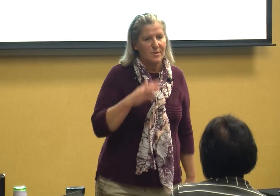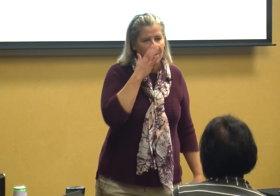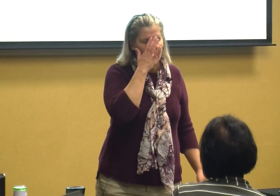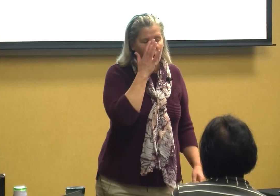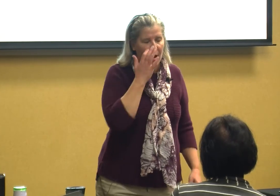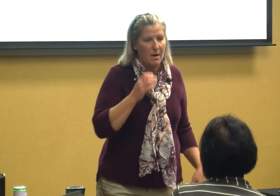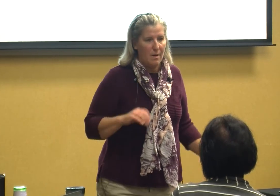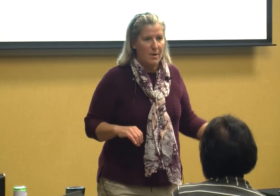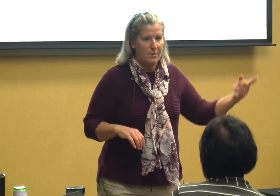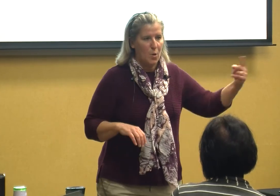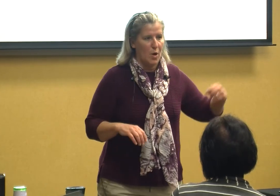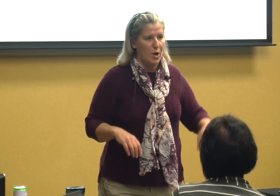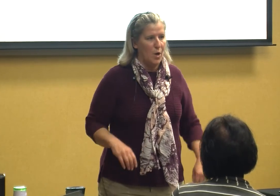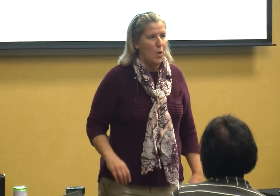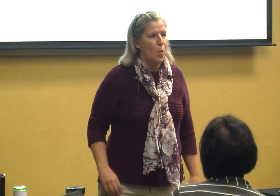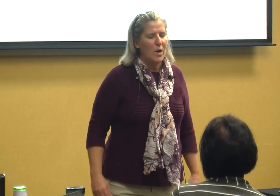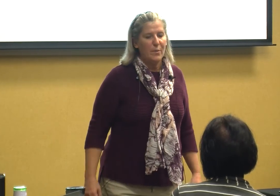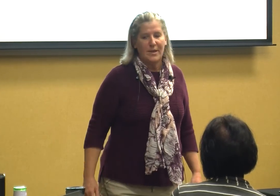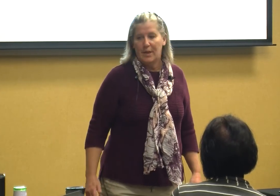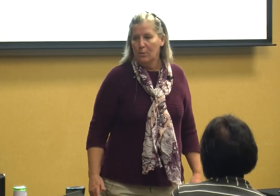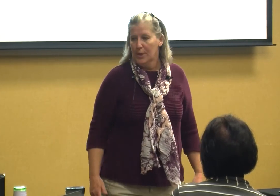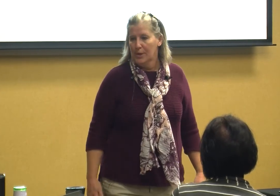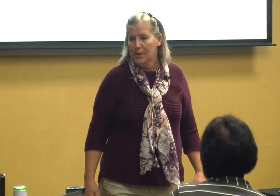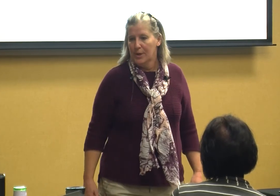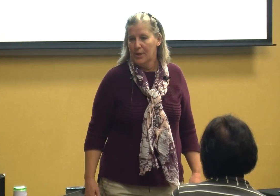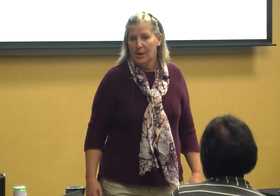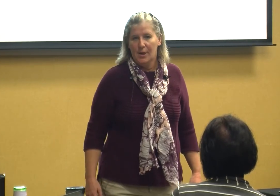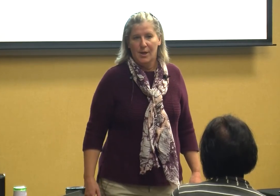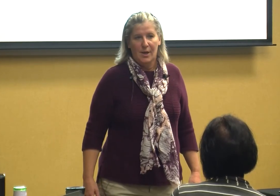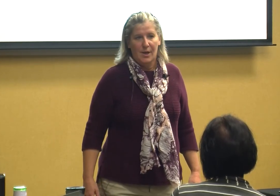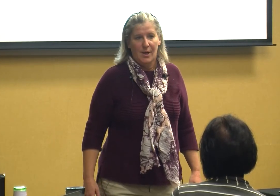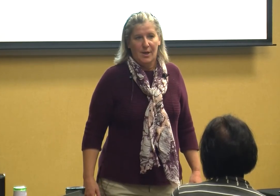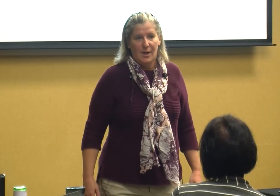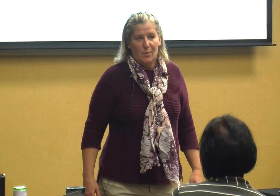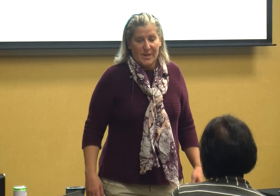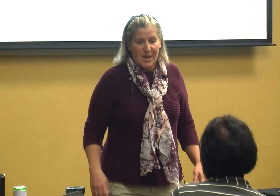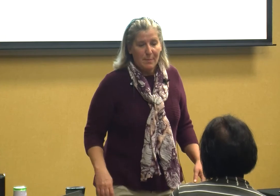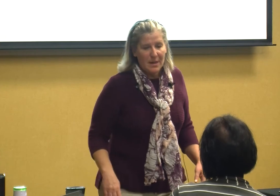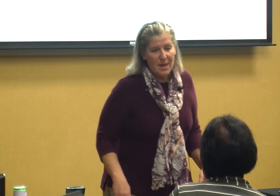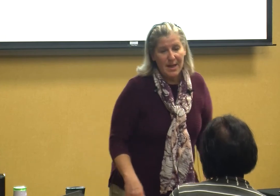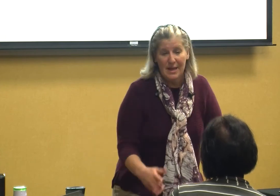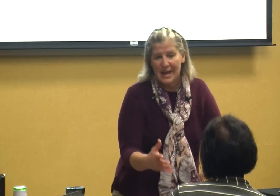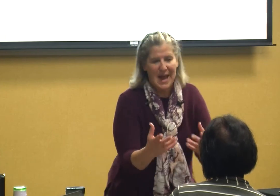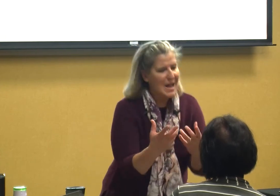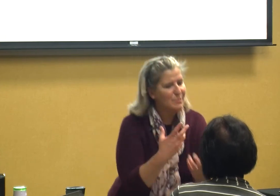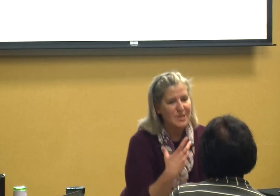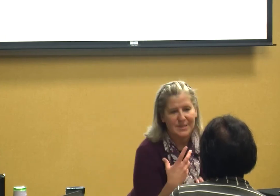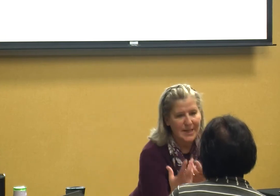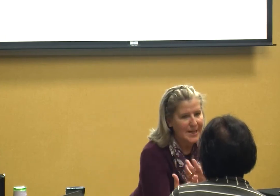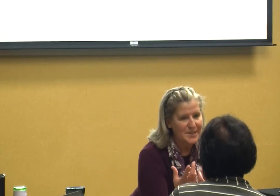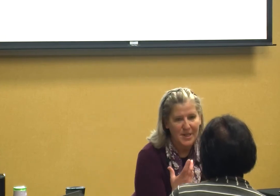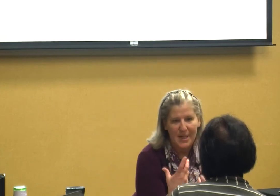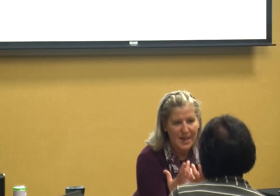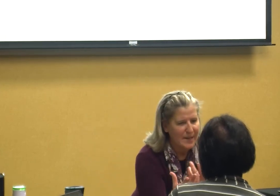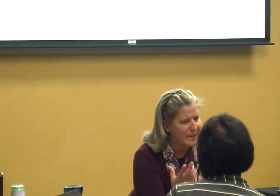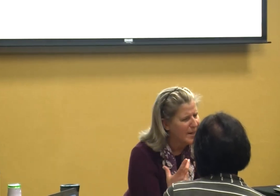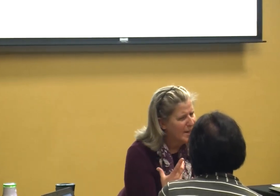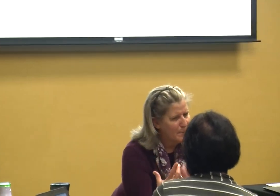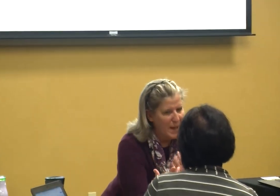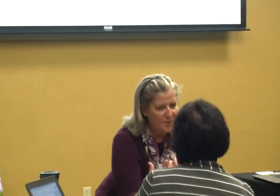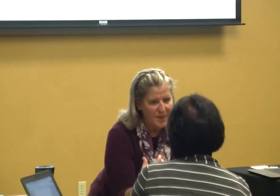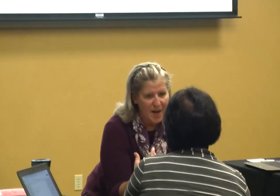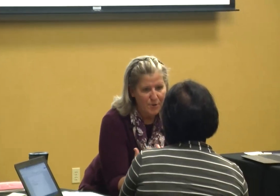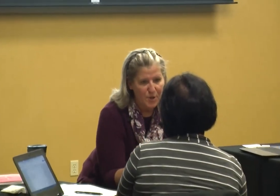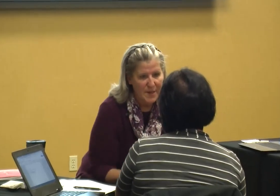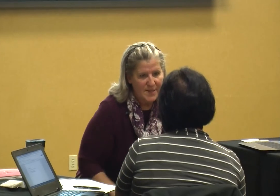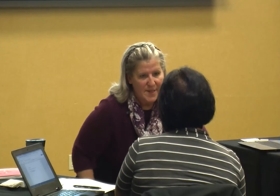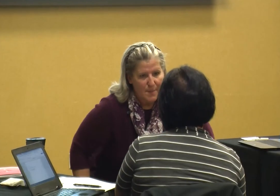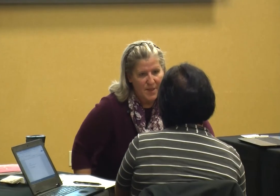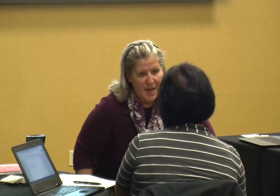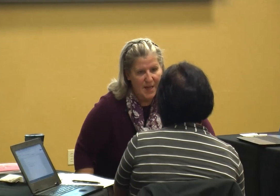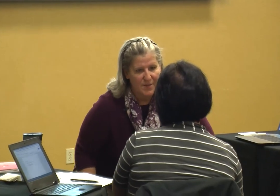to the door what do we do we typically I'm just teaching and Beth and I are doing something and